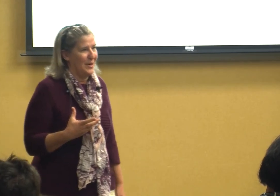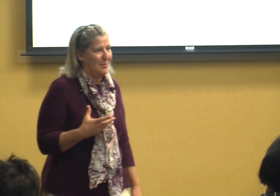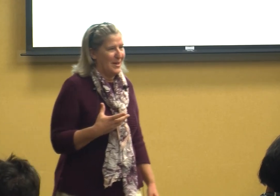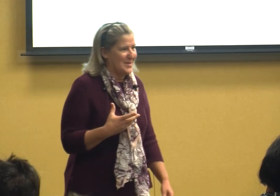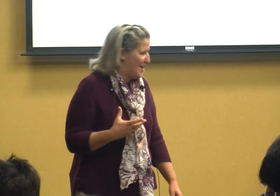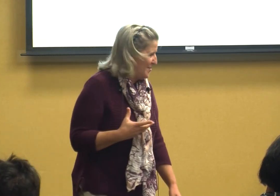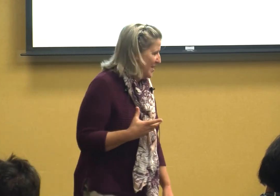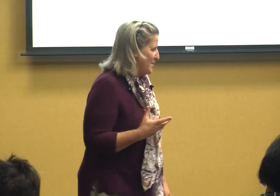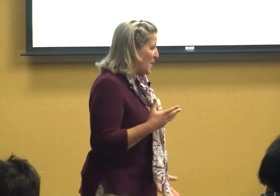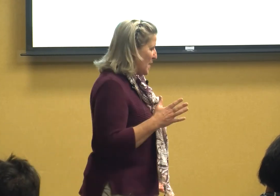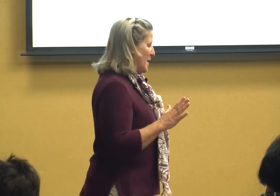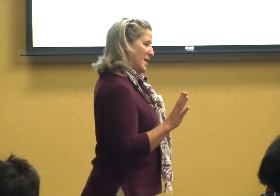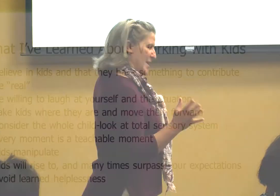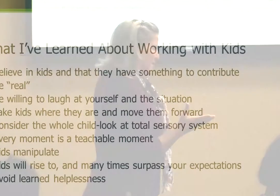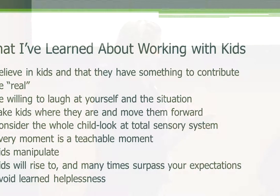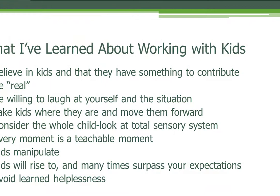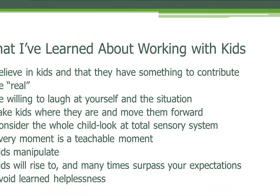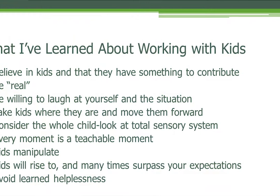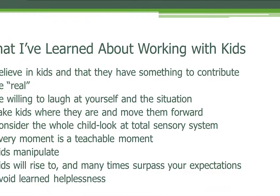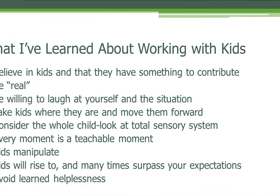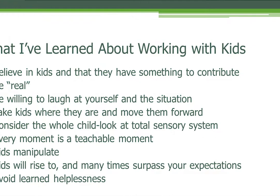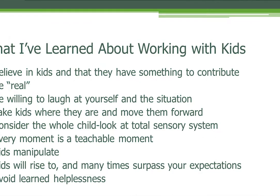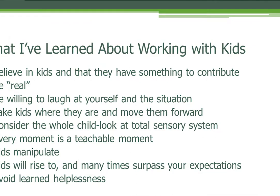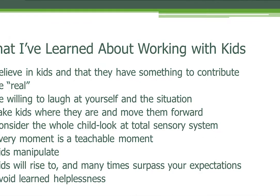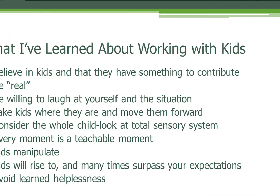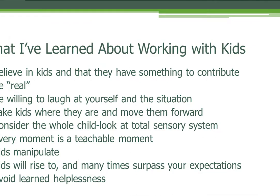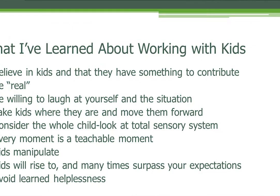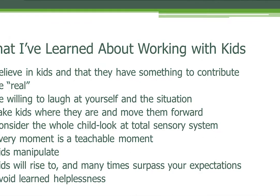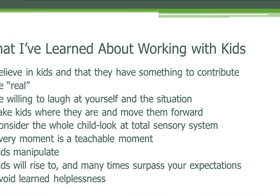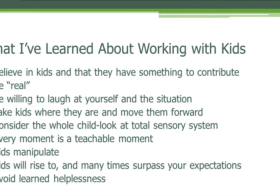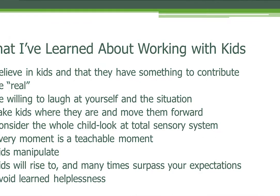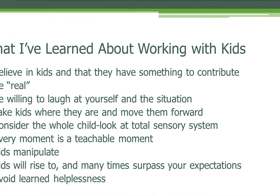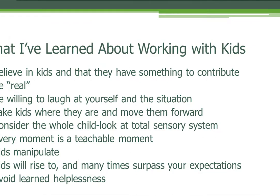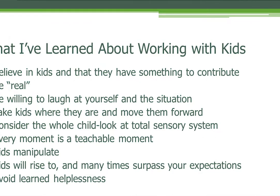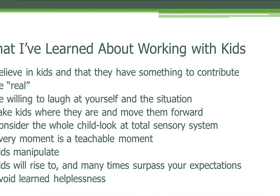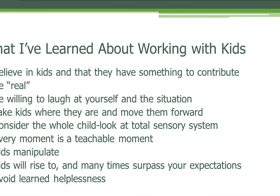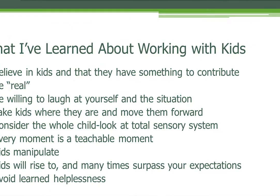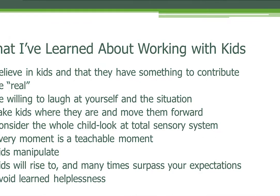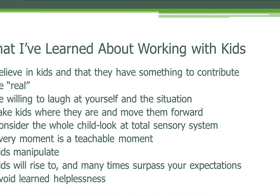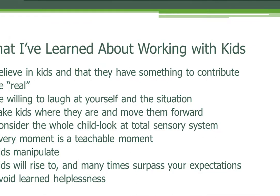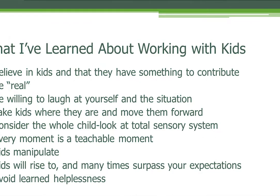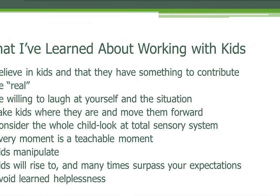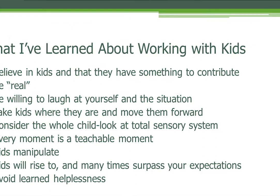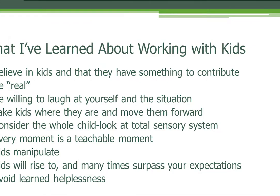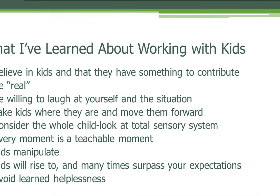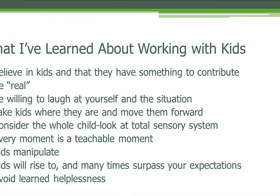anybody saw this you just have to laugh you have to take kids where they are and move them forward